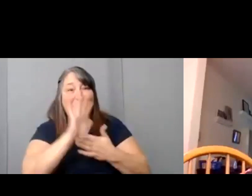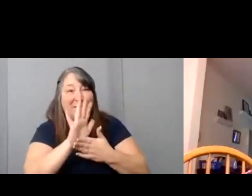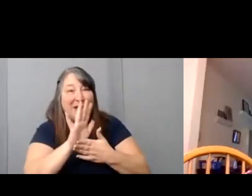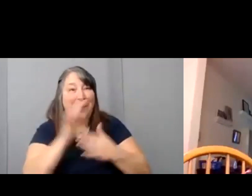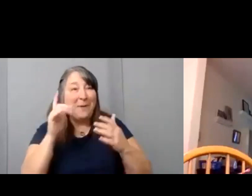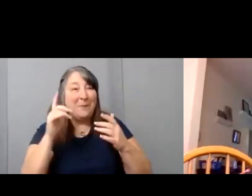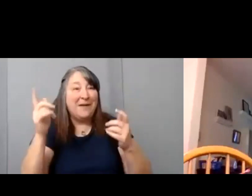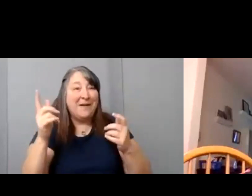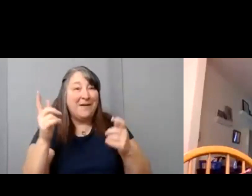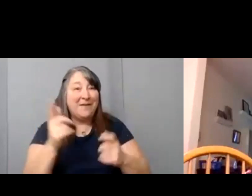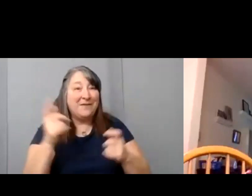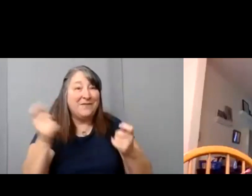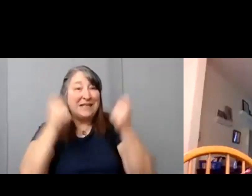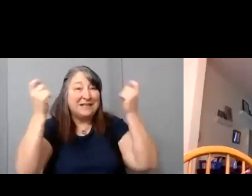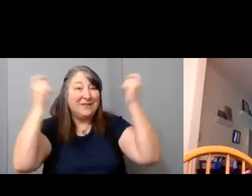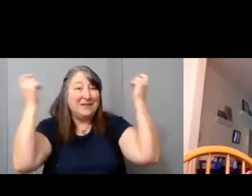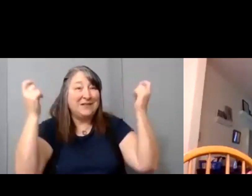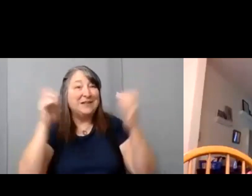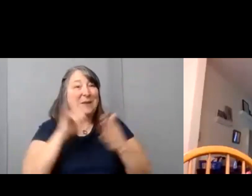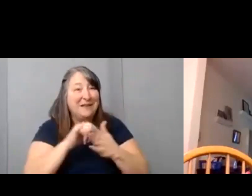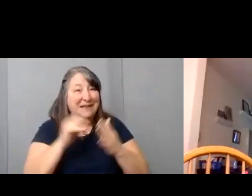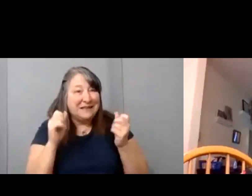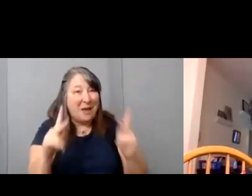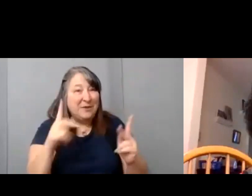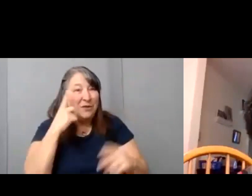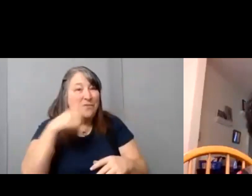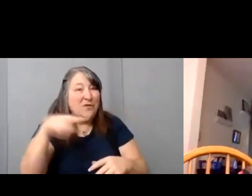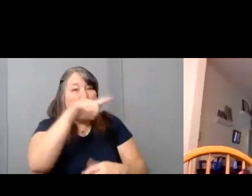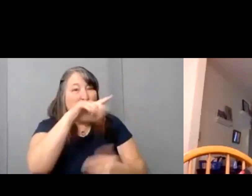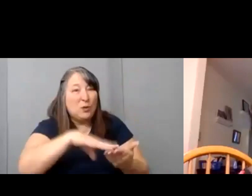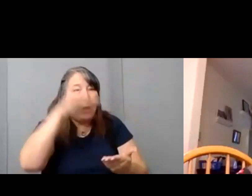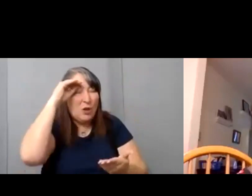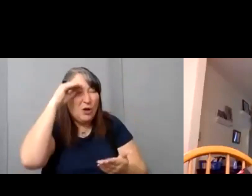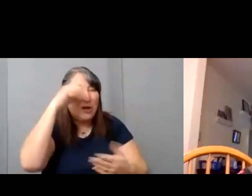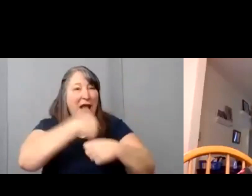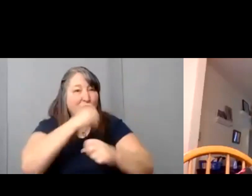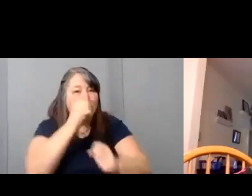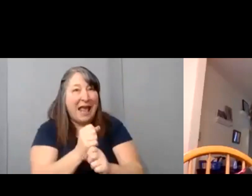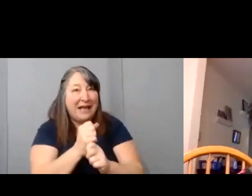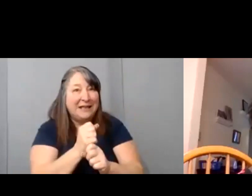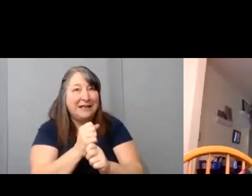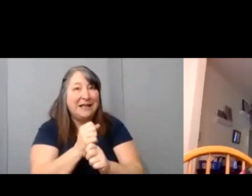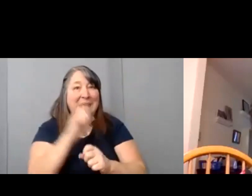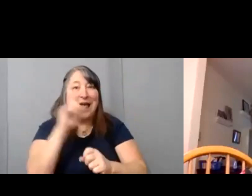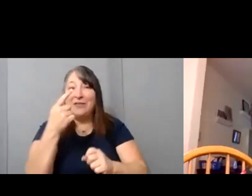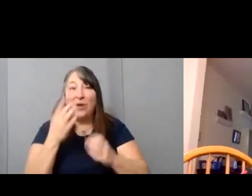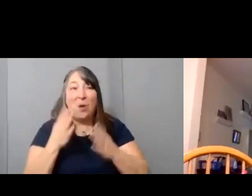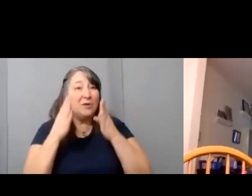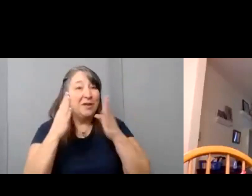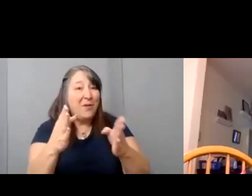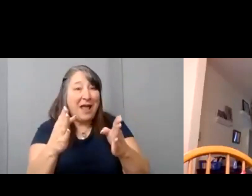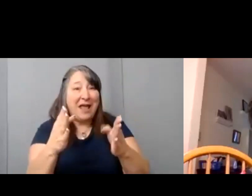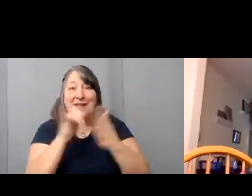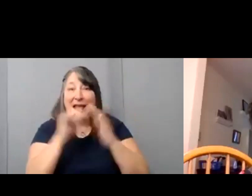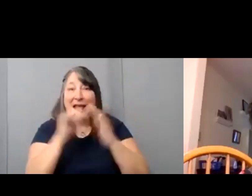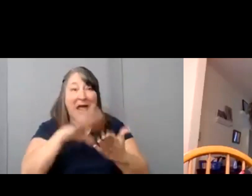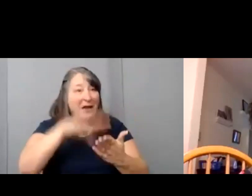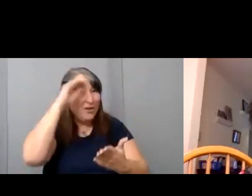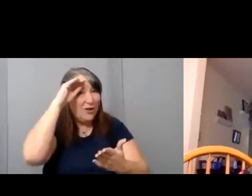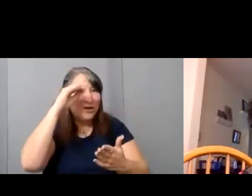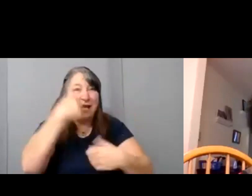But this is an opportunity for you just to learn and create.